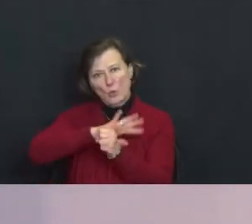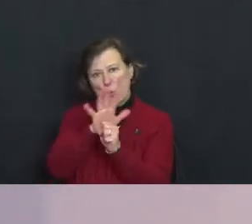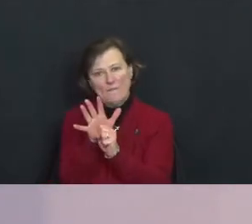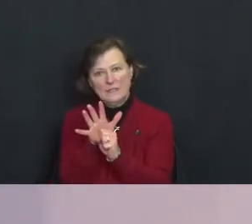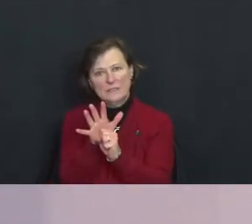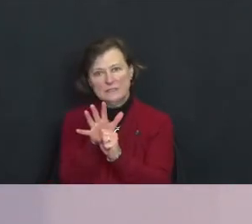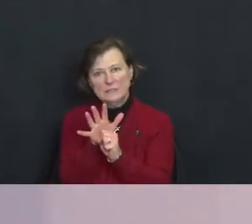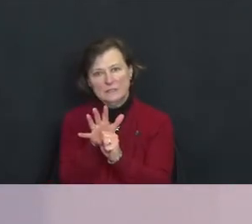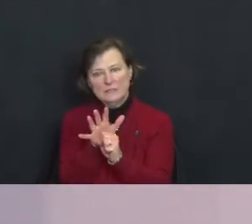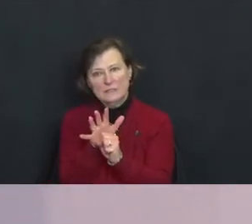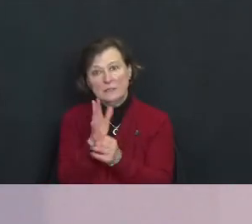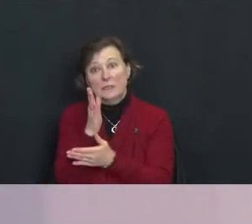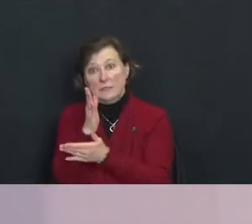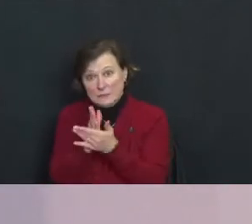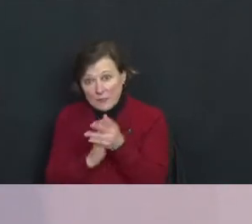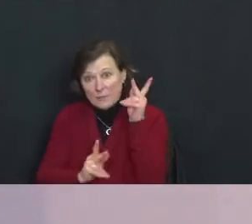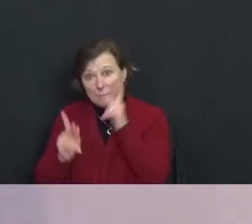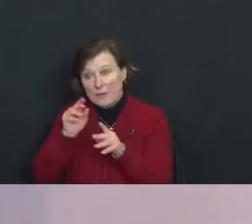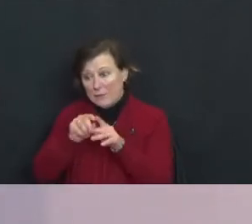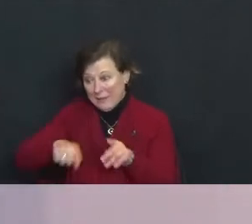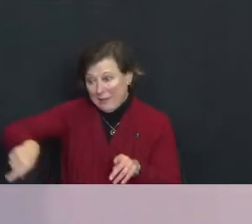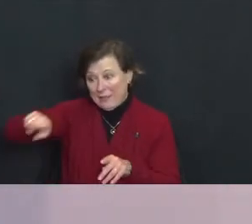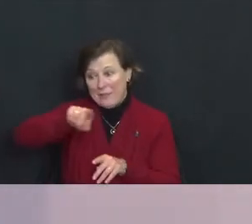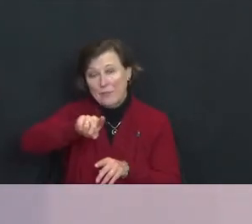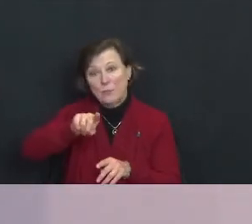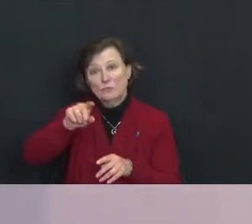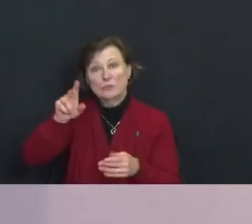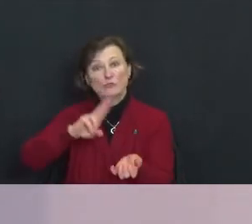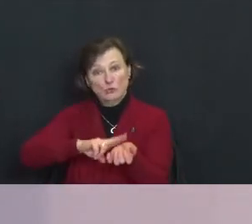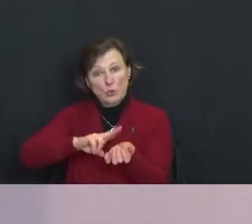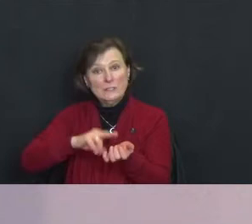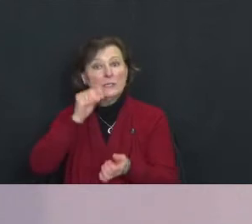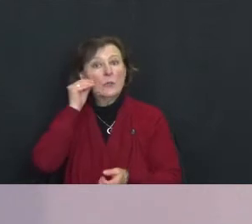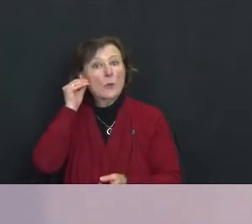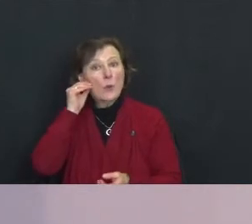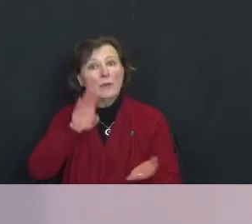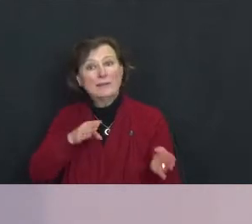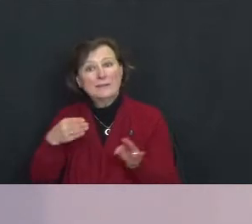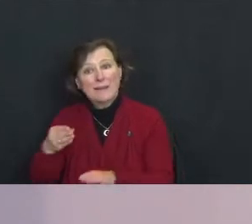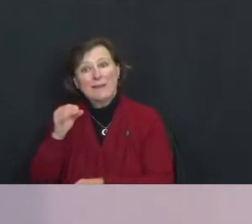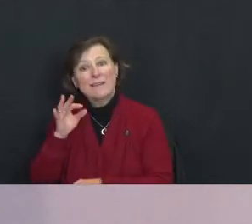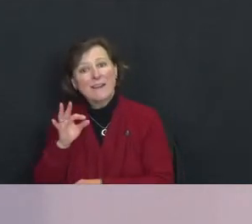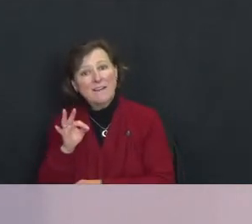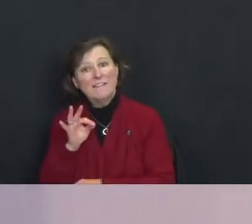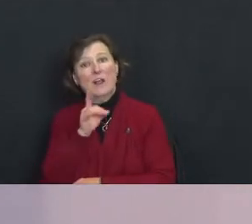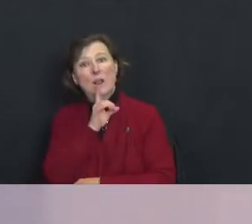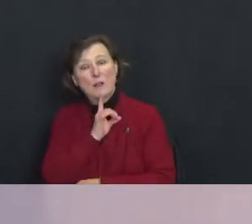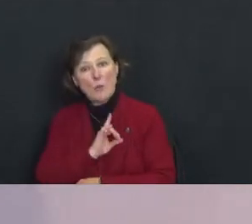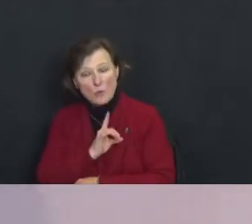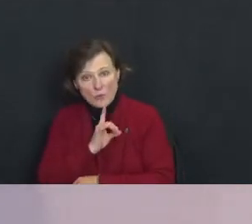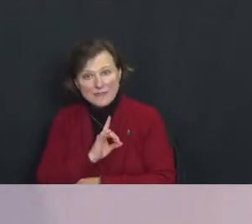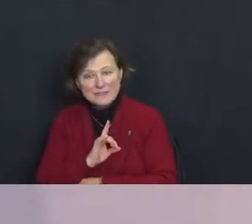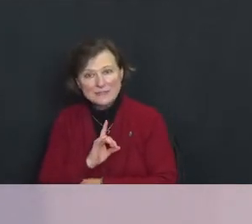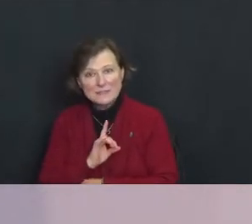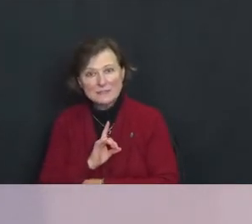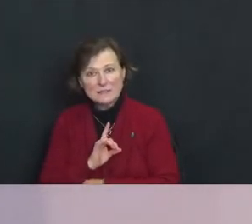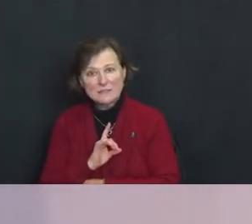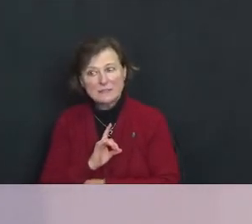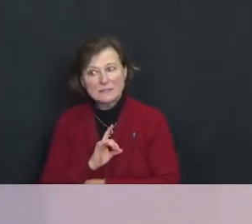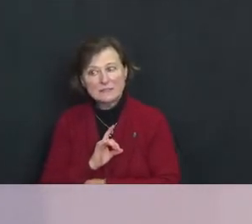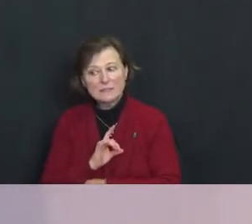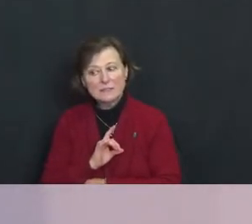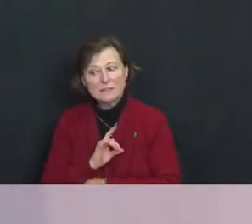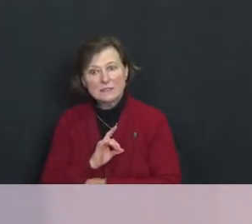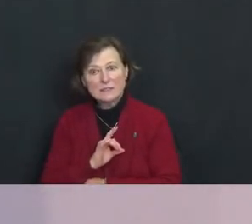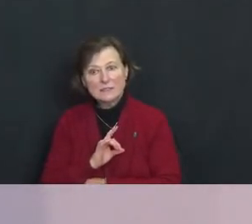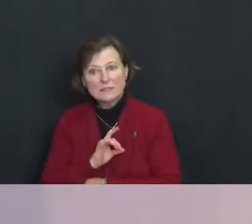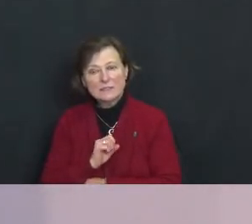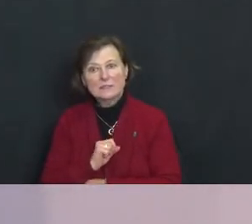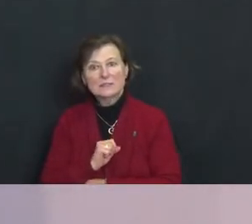Some of the people in these homes are dying of loneliness - of loneliness.